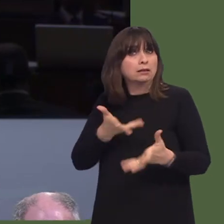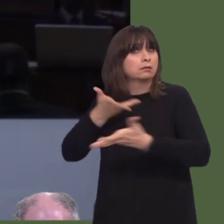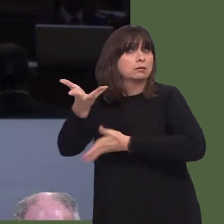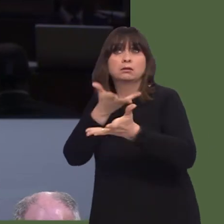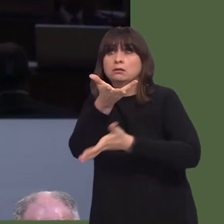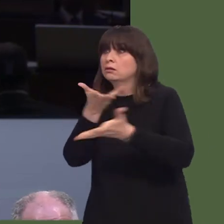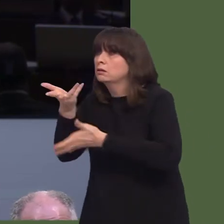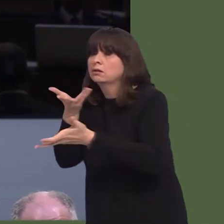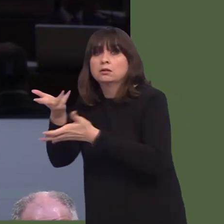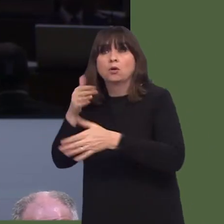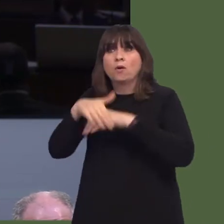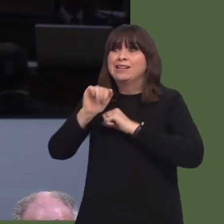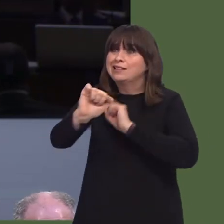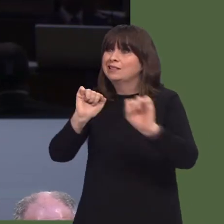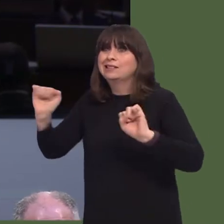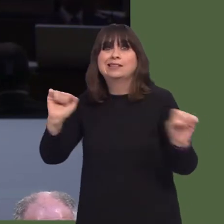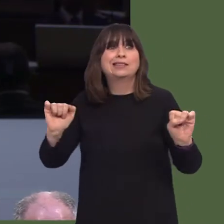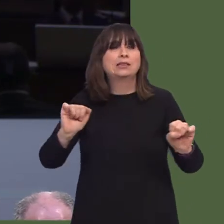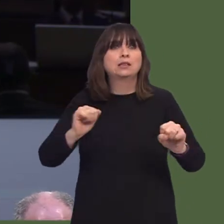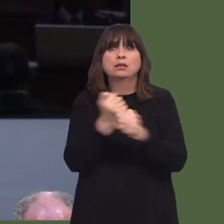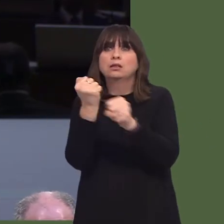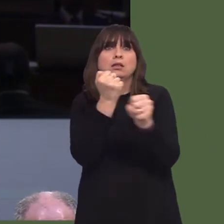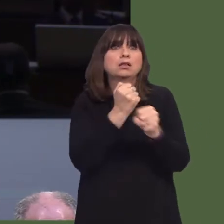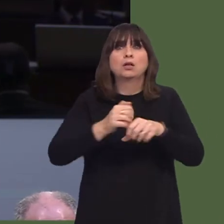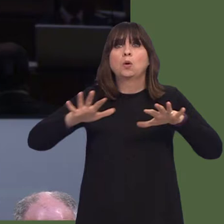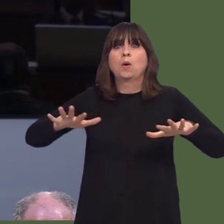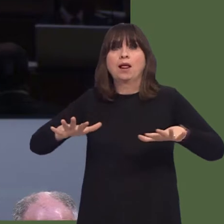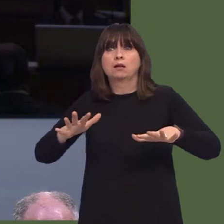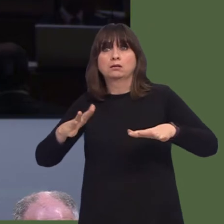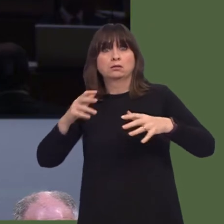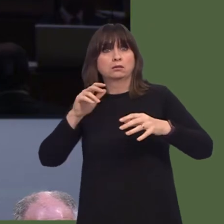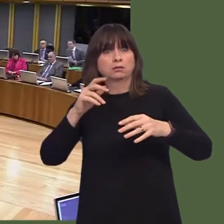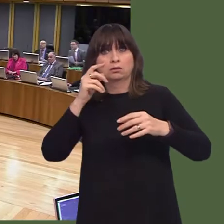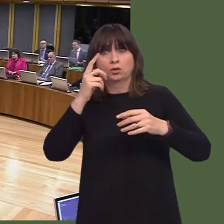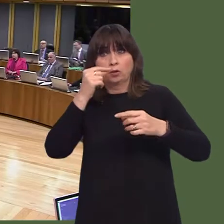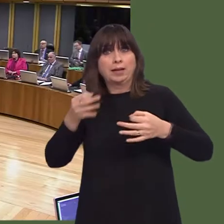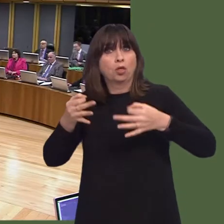It wasn't entirely clear to me from the answer that the finance Secretary gave to Adam Price